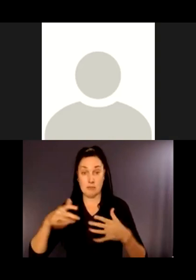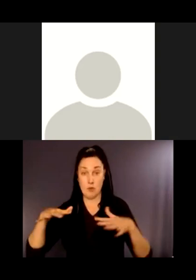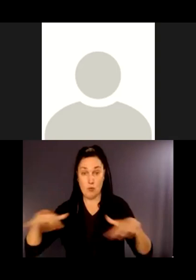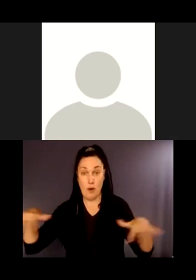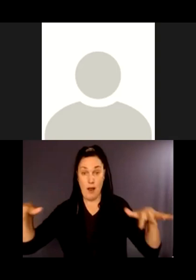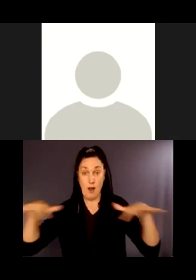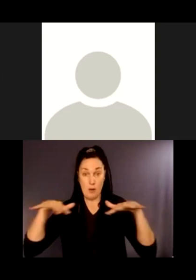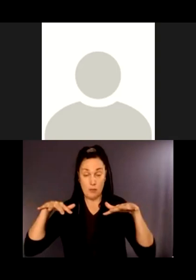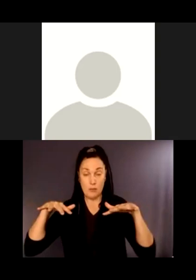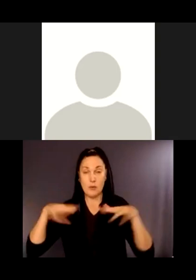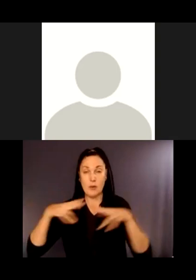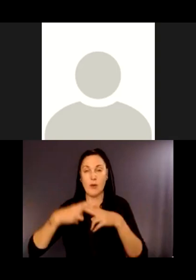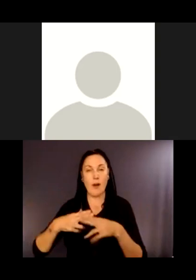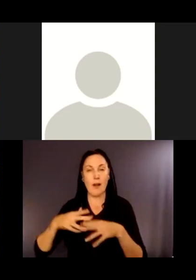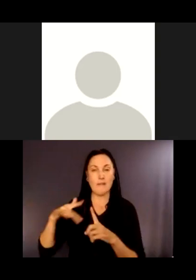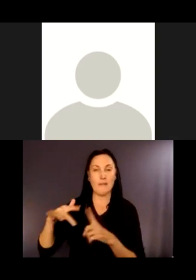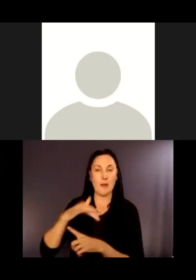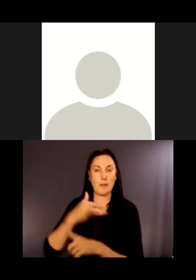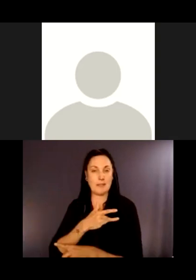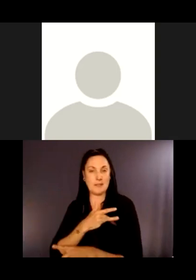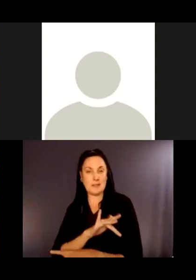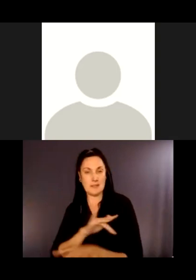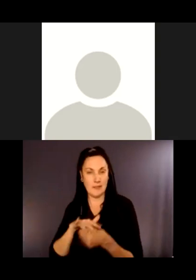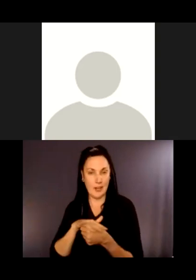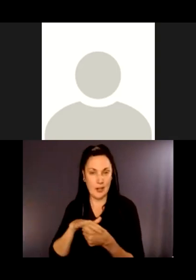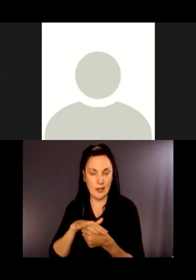It's a forest, a stream, a wetland, a wetland buffer.